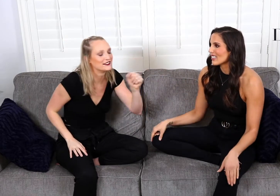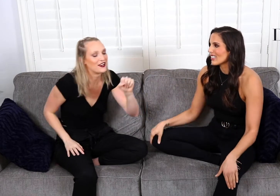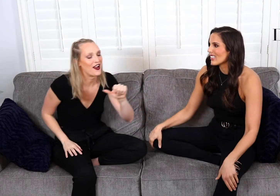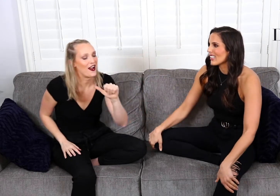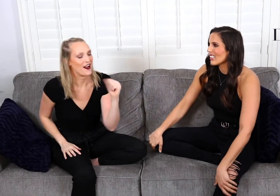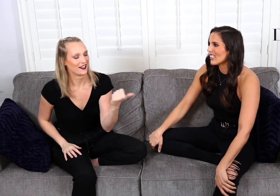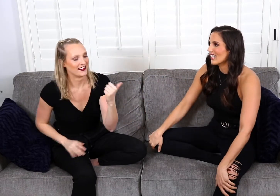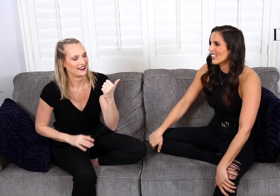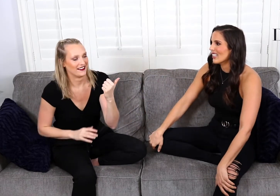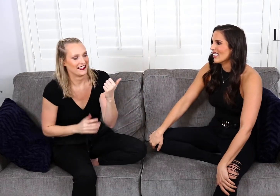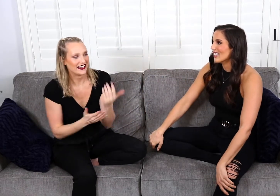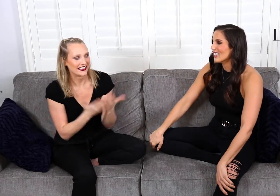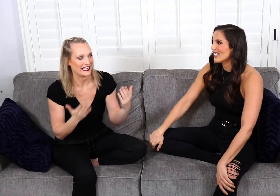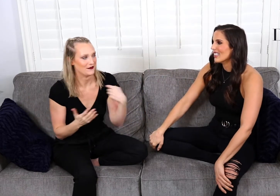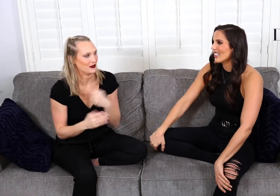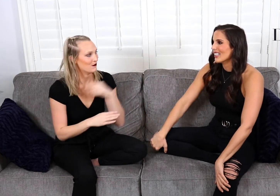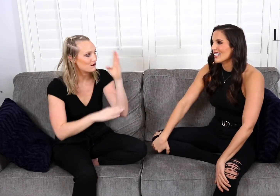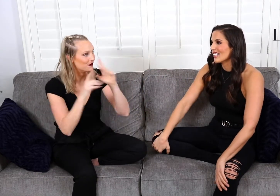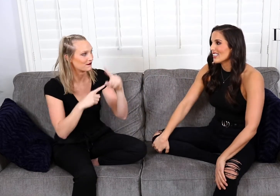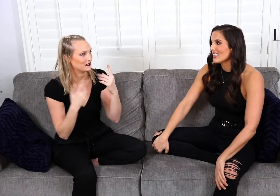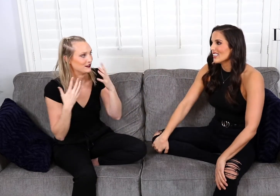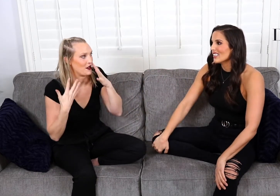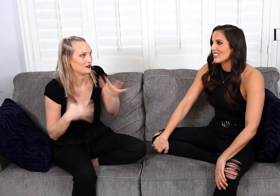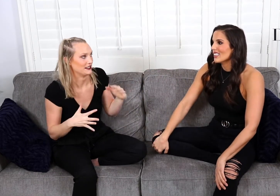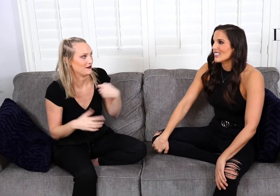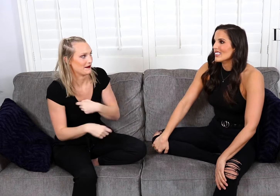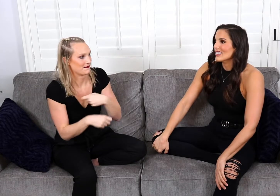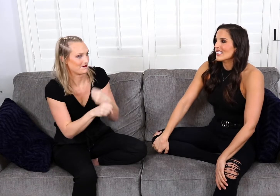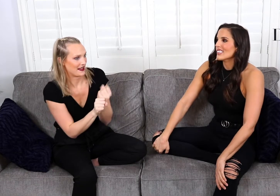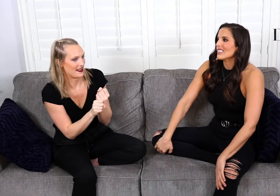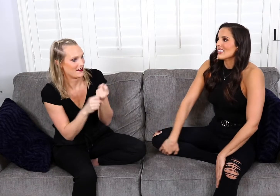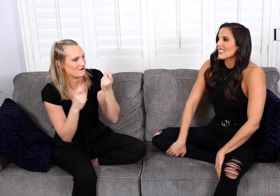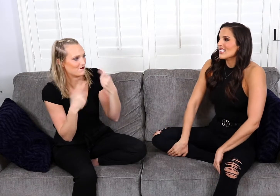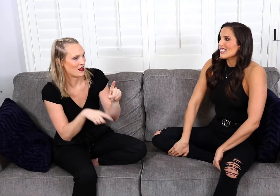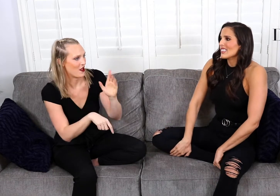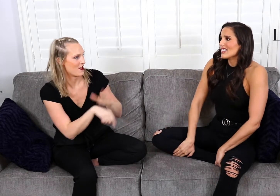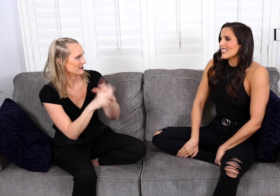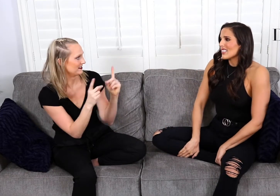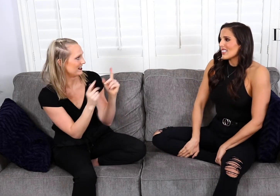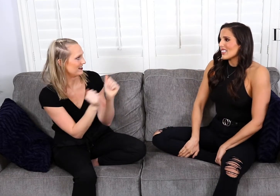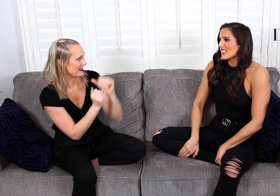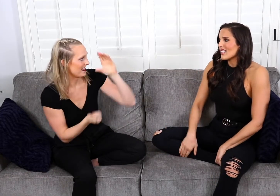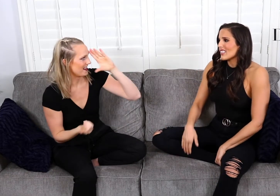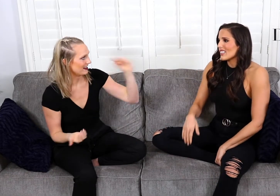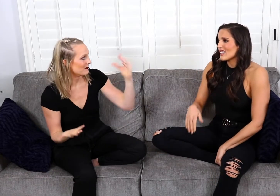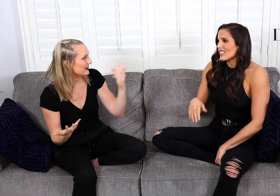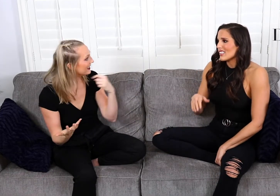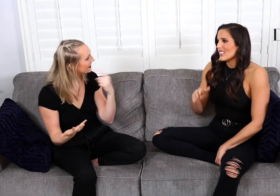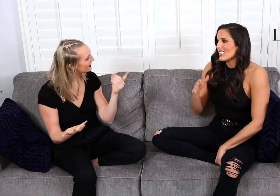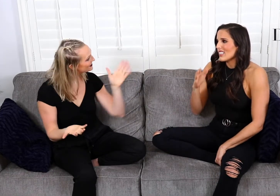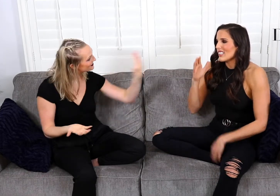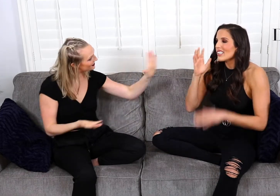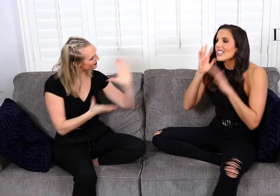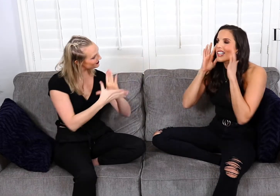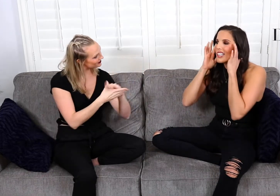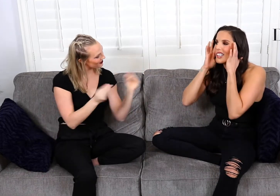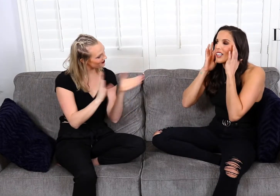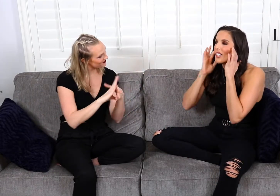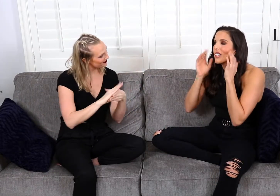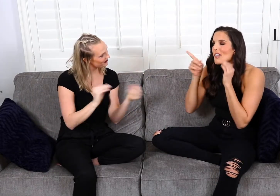there’s another thing we worry about regarding to noise is that we make while on a date with a guy... Oh no... - and don’t you want to tell your story??